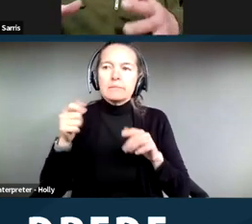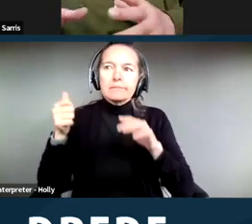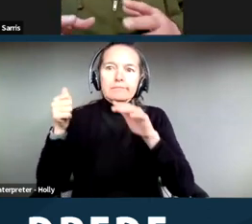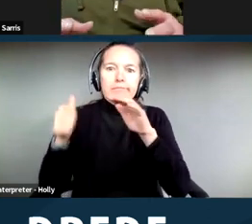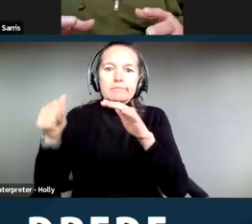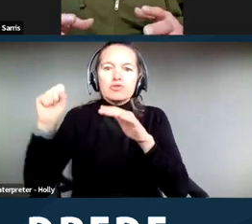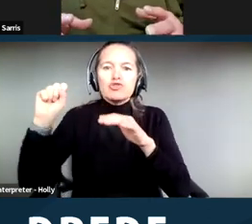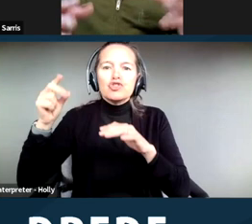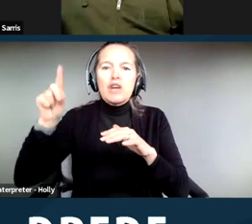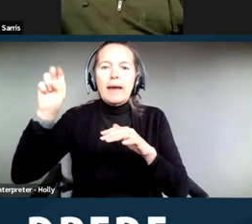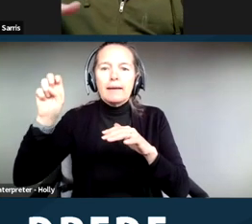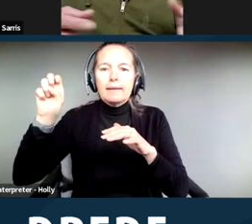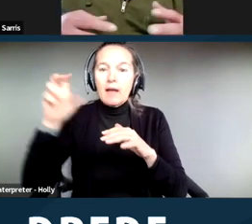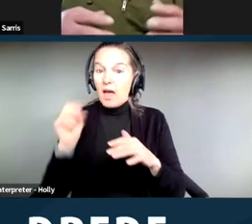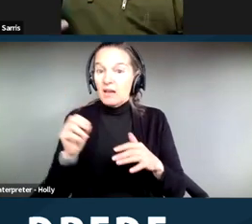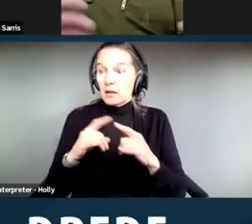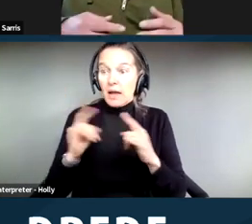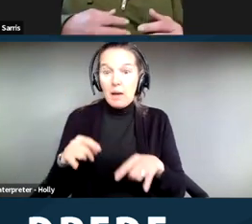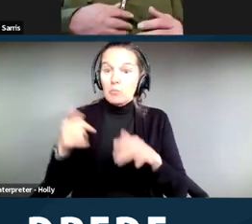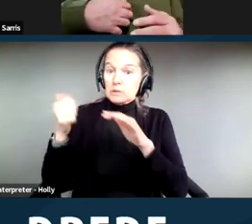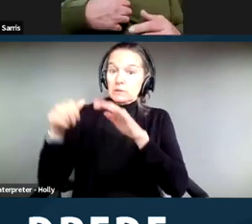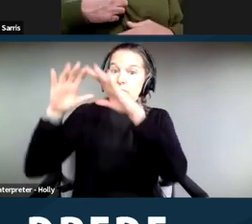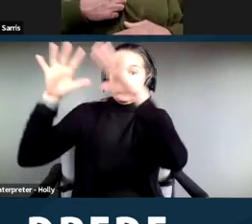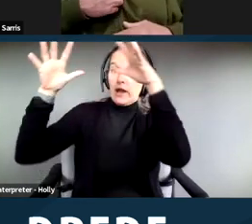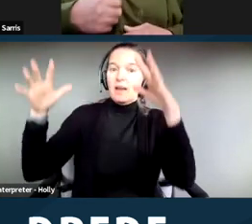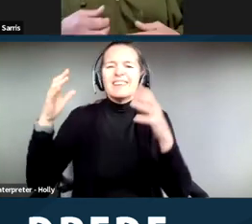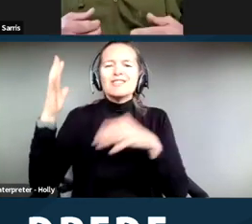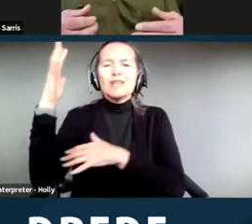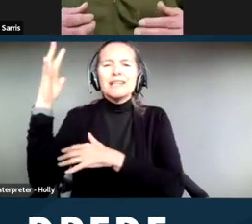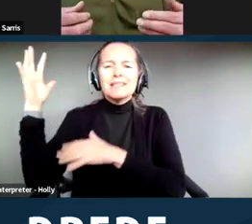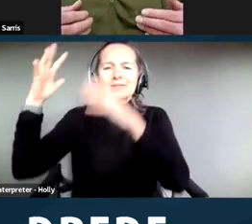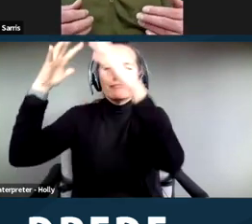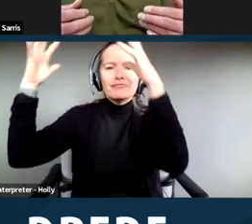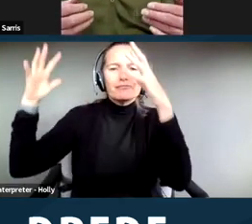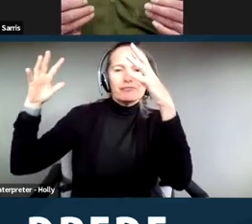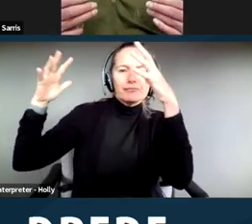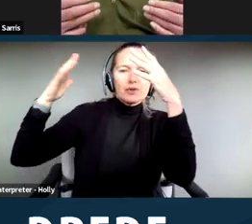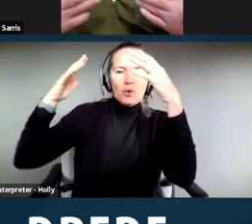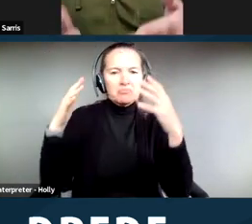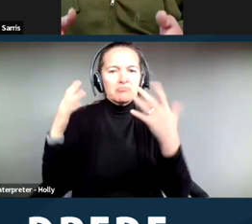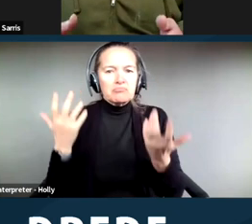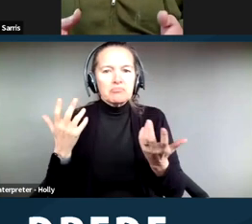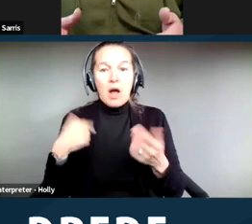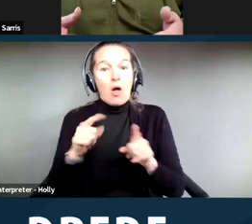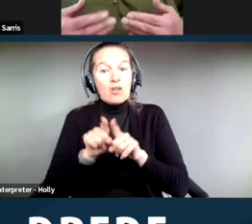we had set up was in the shade under some trees. I need to be close to a water source. I needed